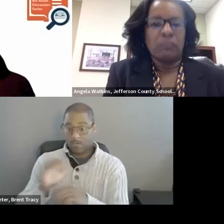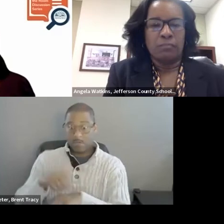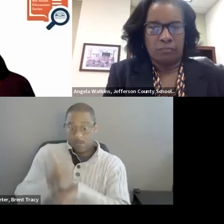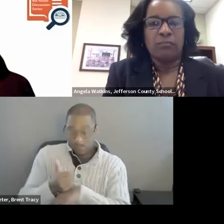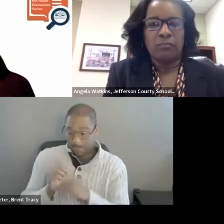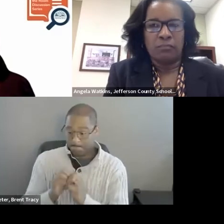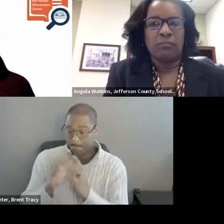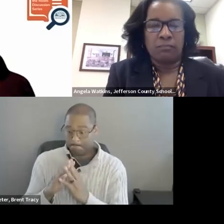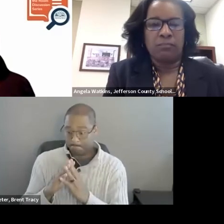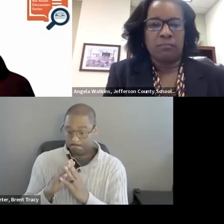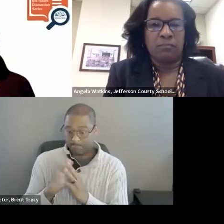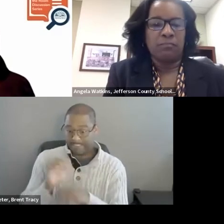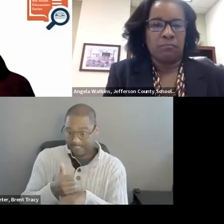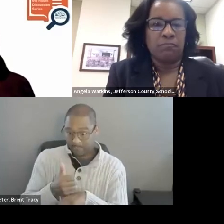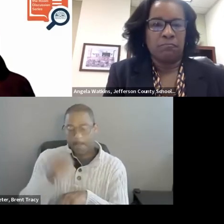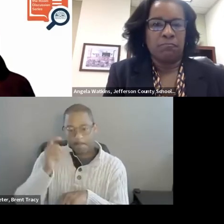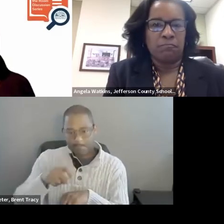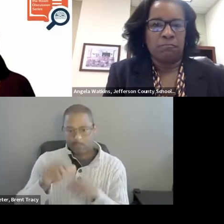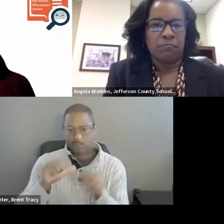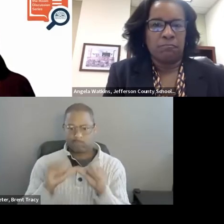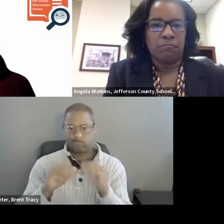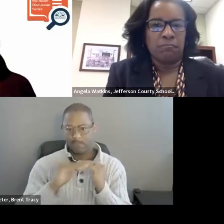SARAH SAYKO, Ed. D: I love that. Start right, and stay right.